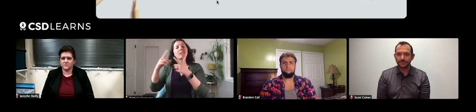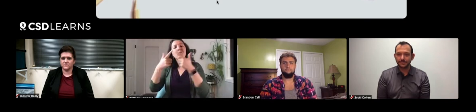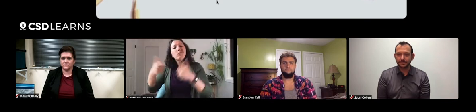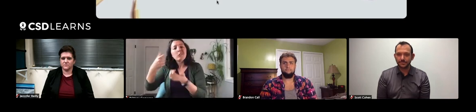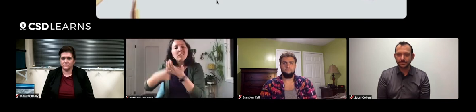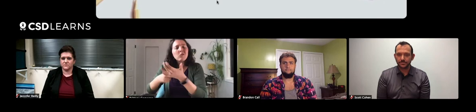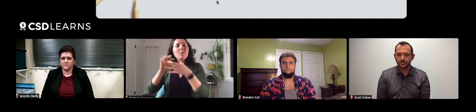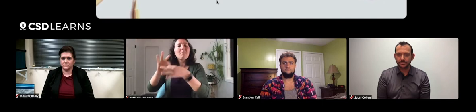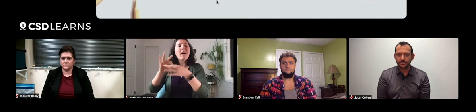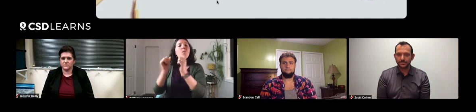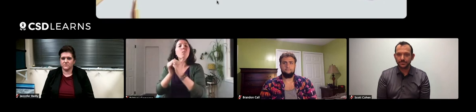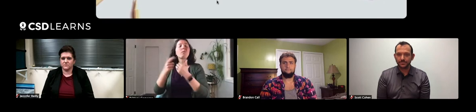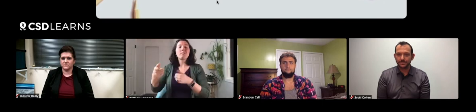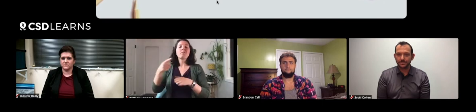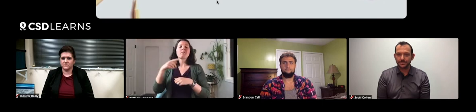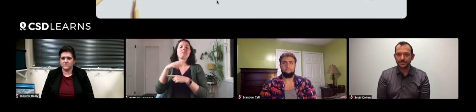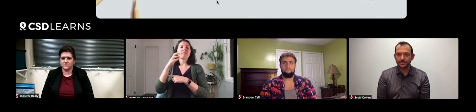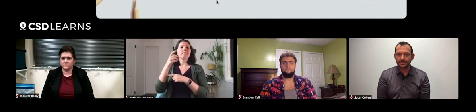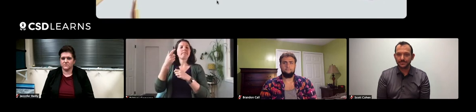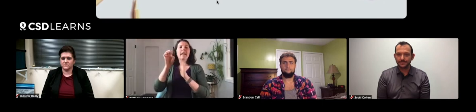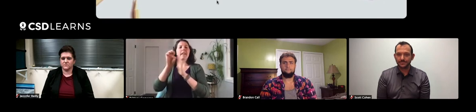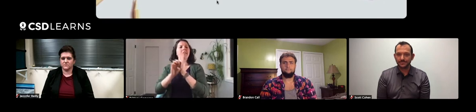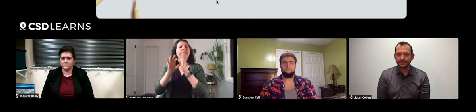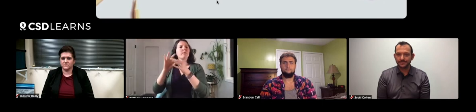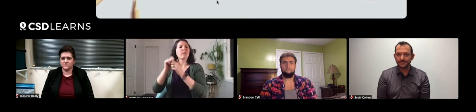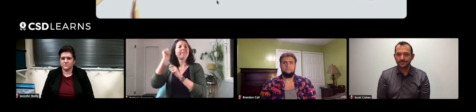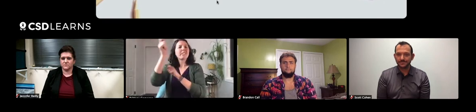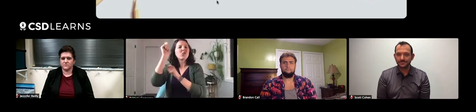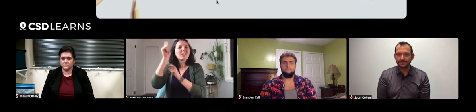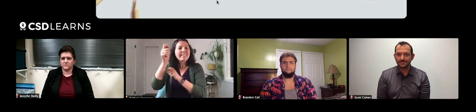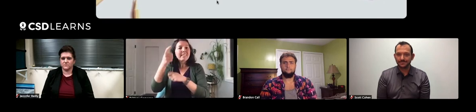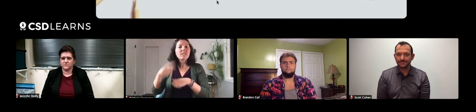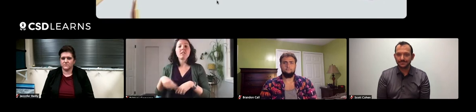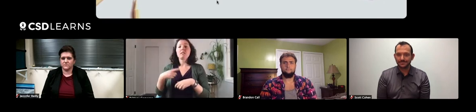That led to me learning about ethics of fishing